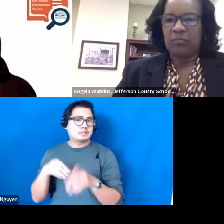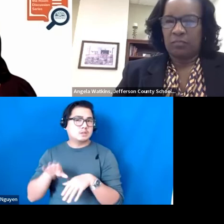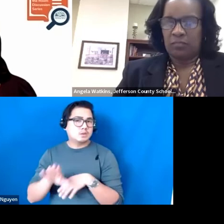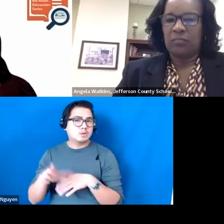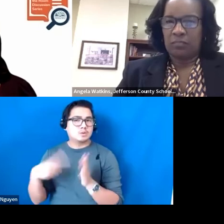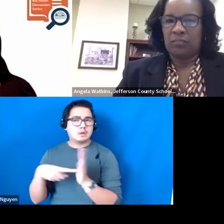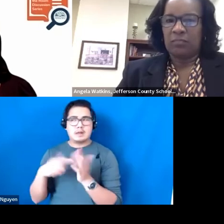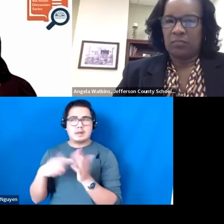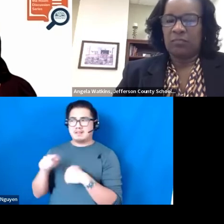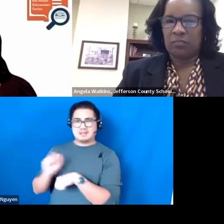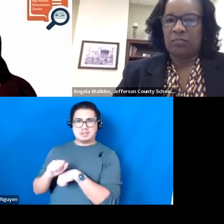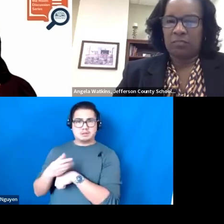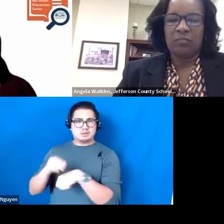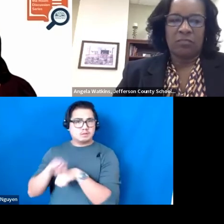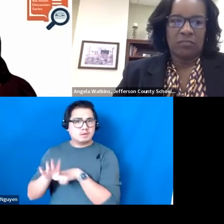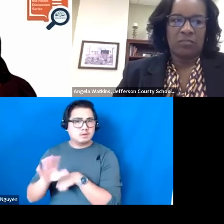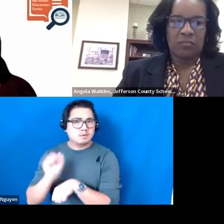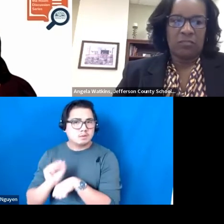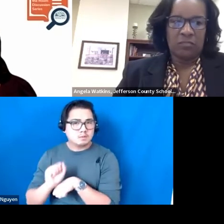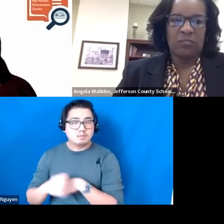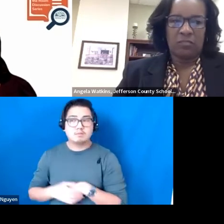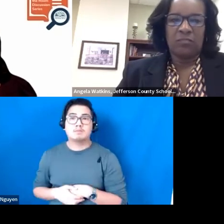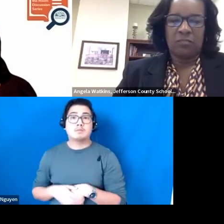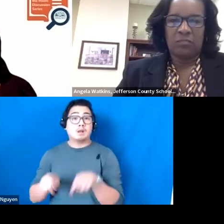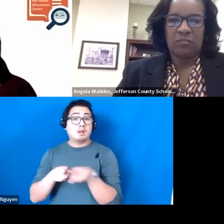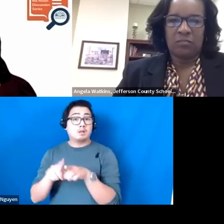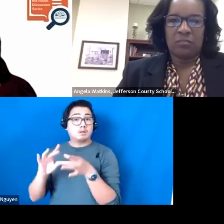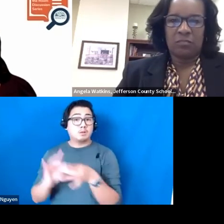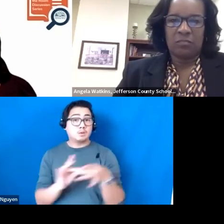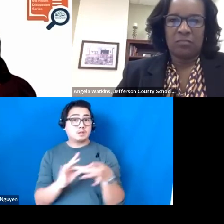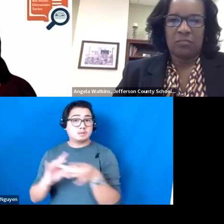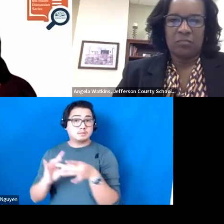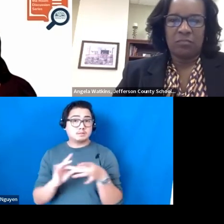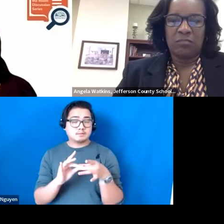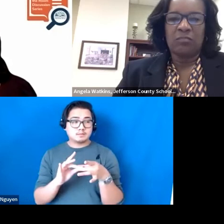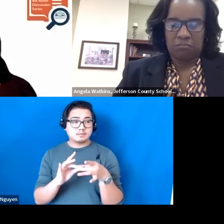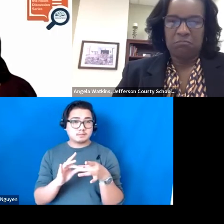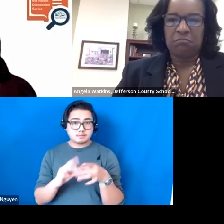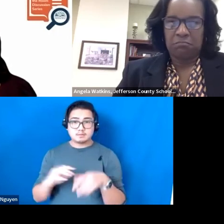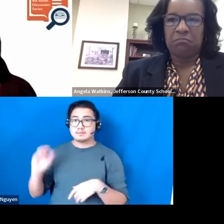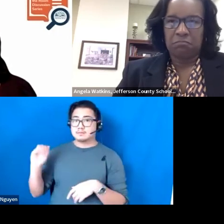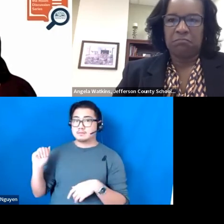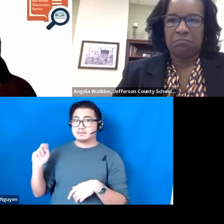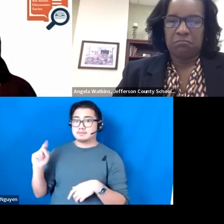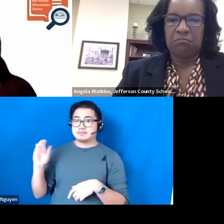Also talking about that relationship piece that Angela mentioned where the local Reading